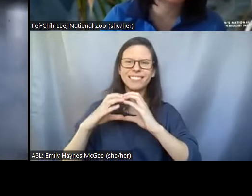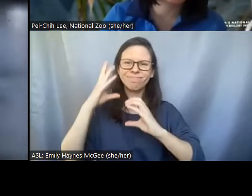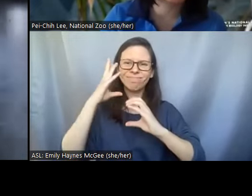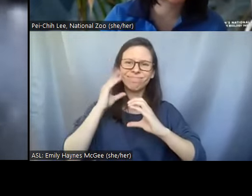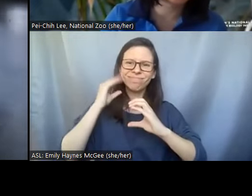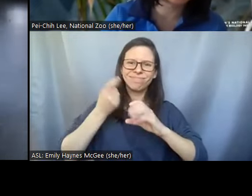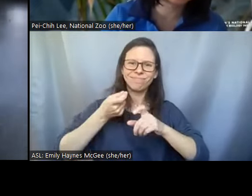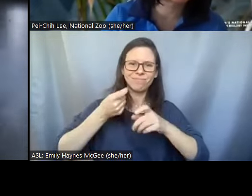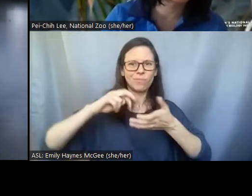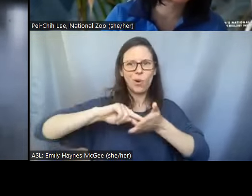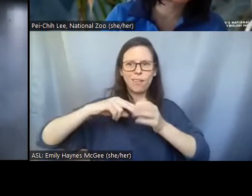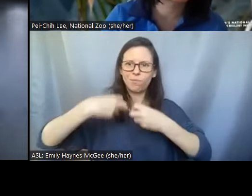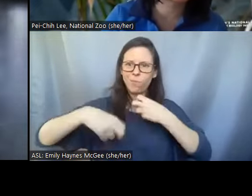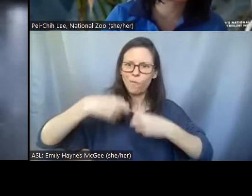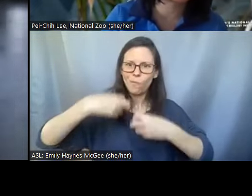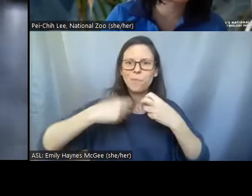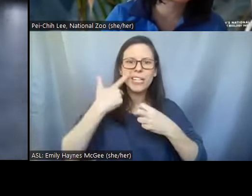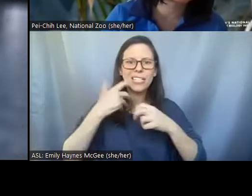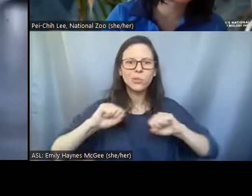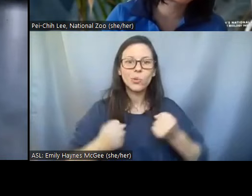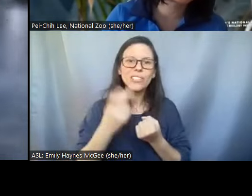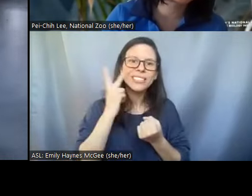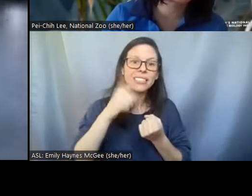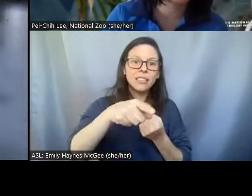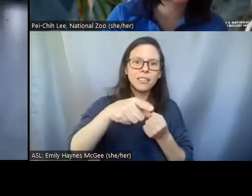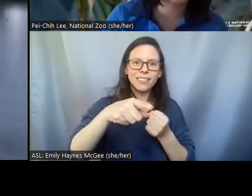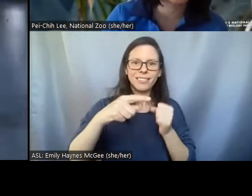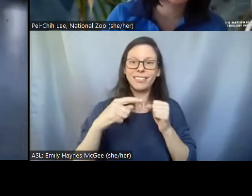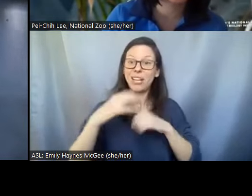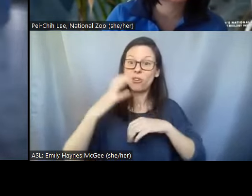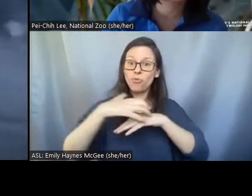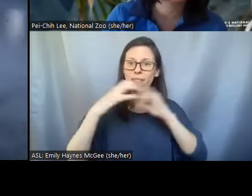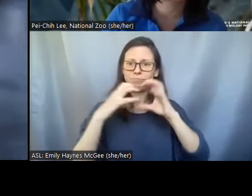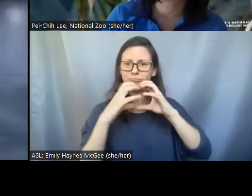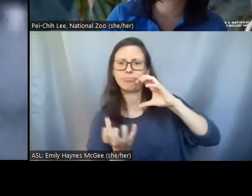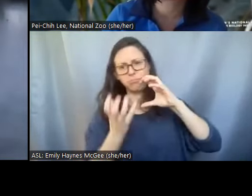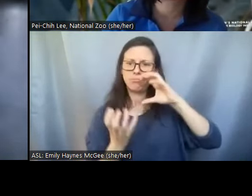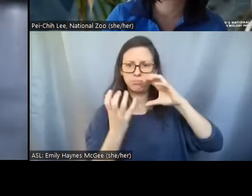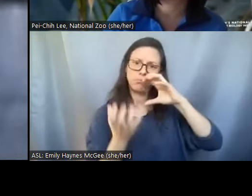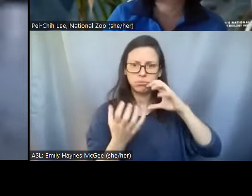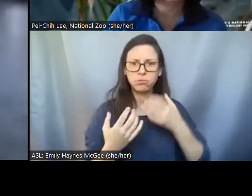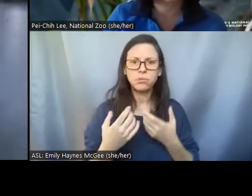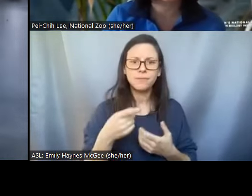cracked open after we just dump it into liquid nitrogen like this and they become very fragile